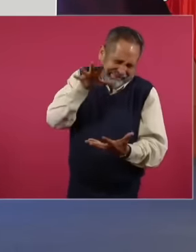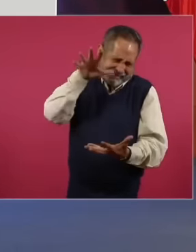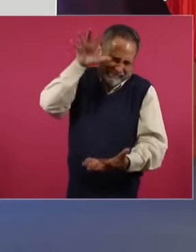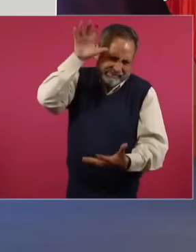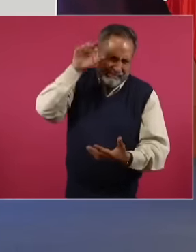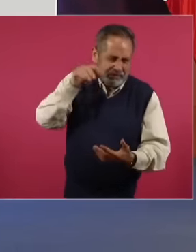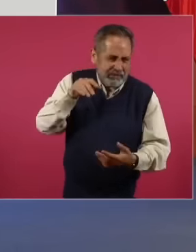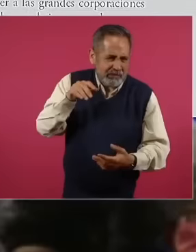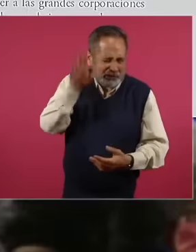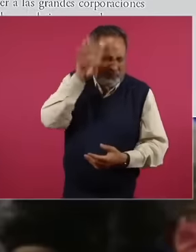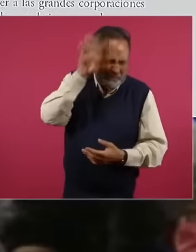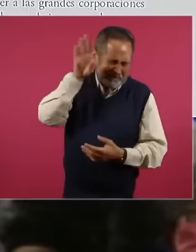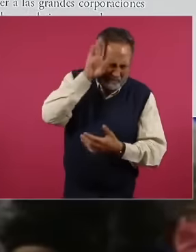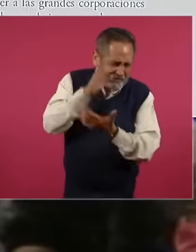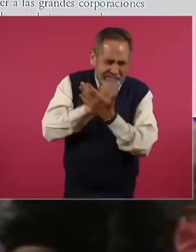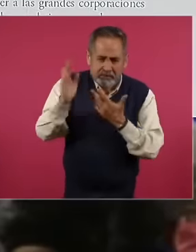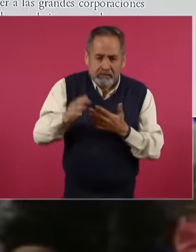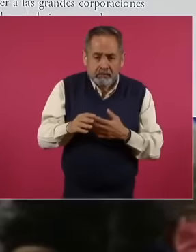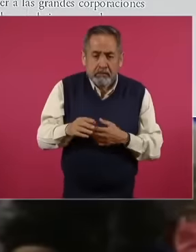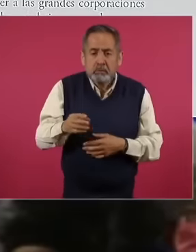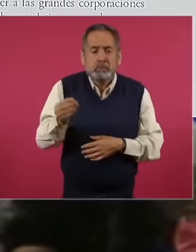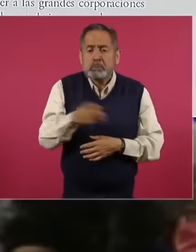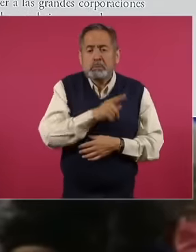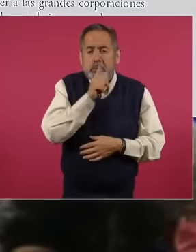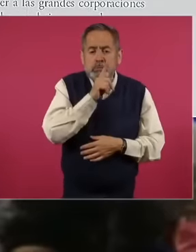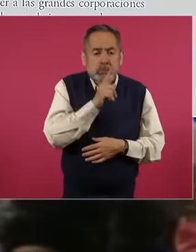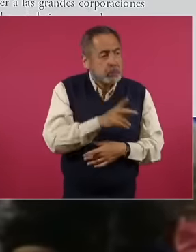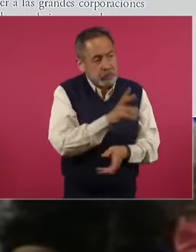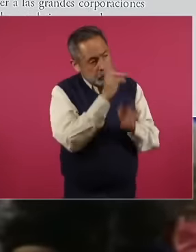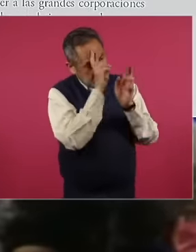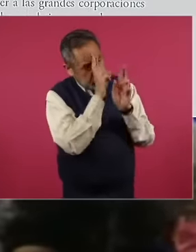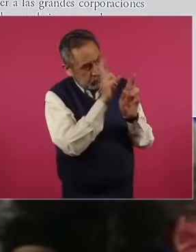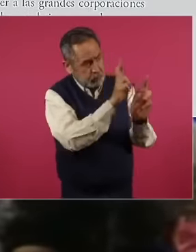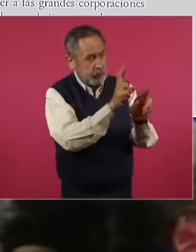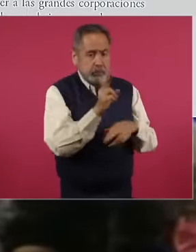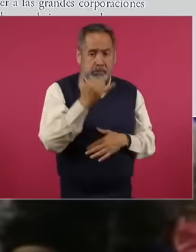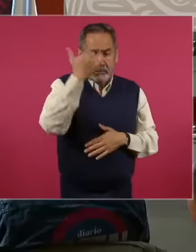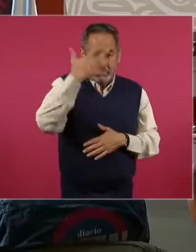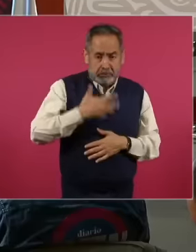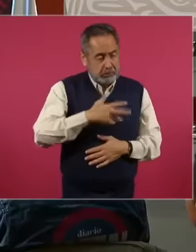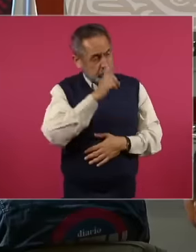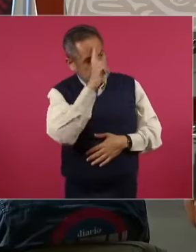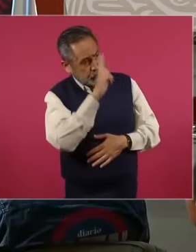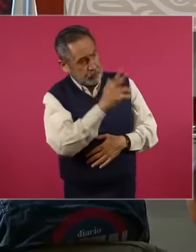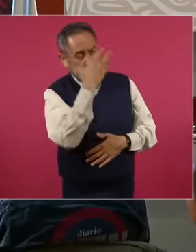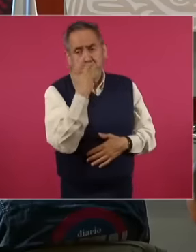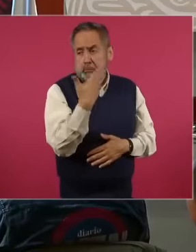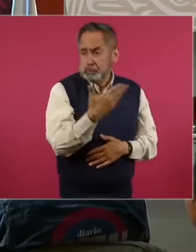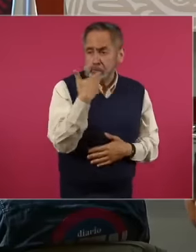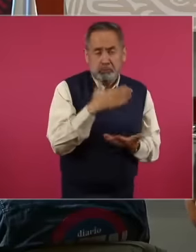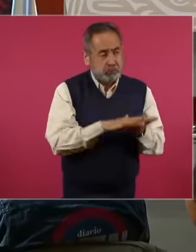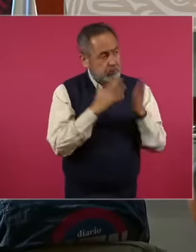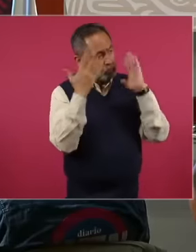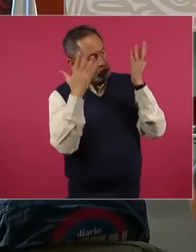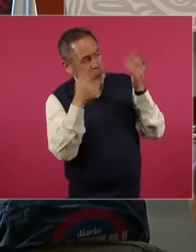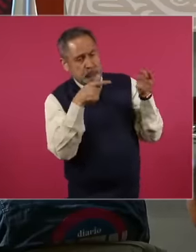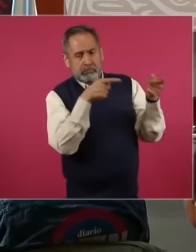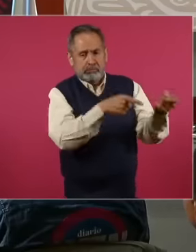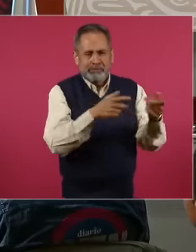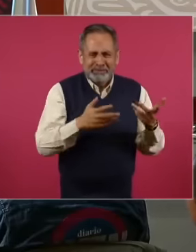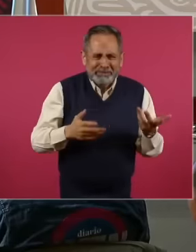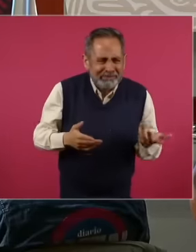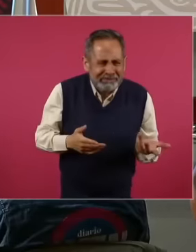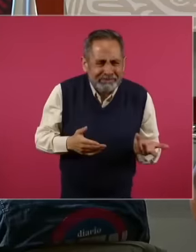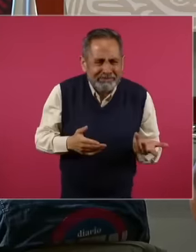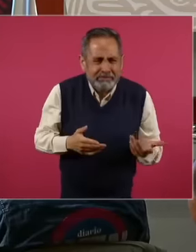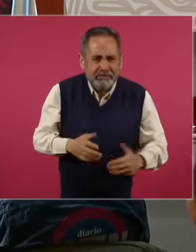the looters of Mexico